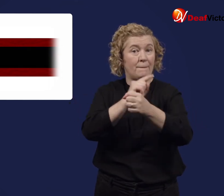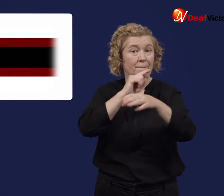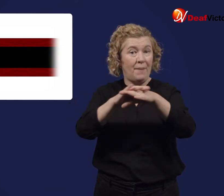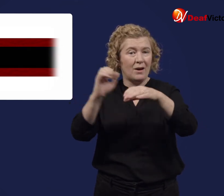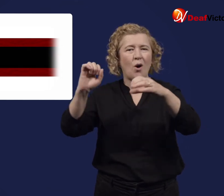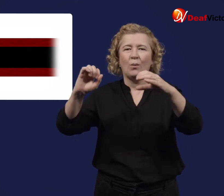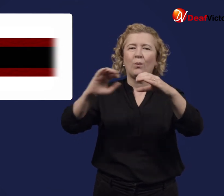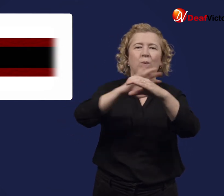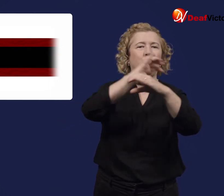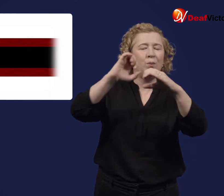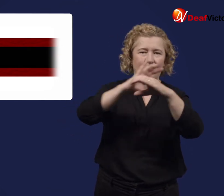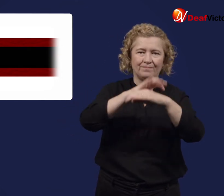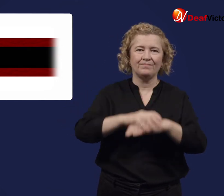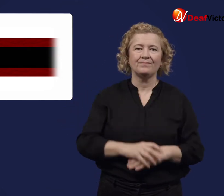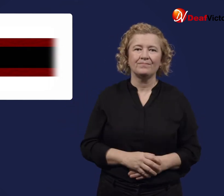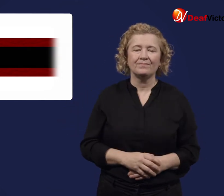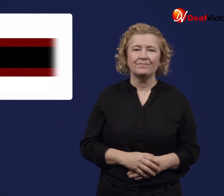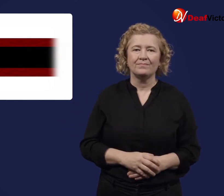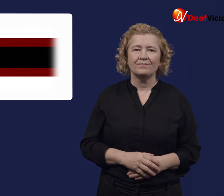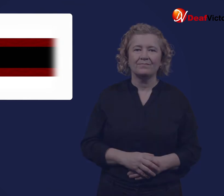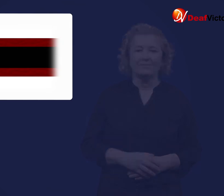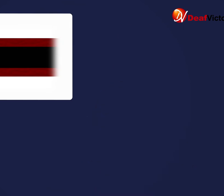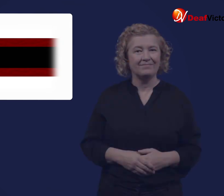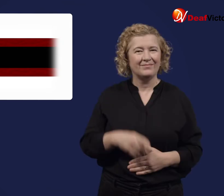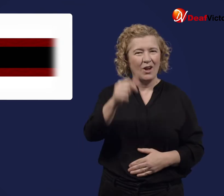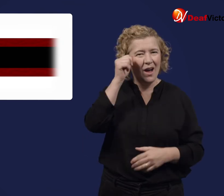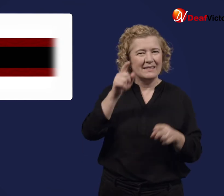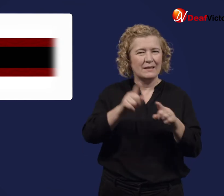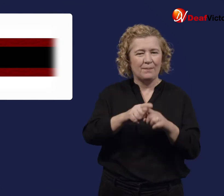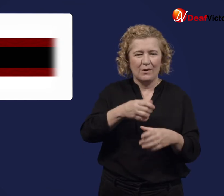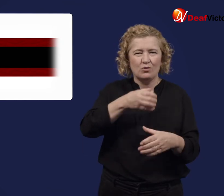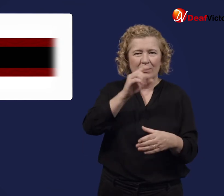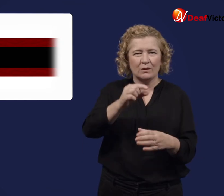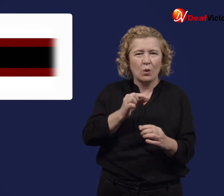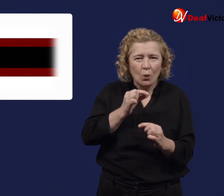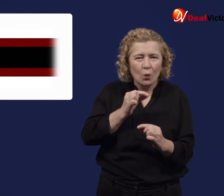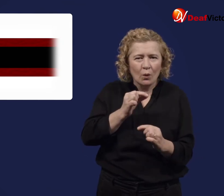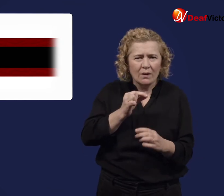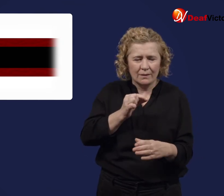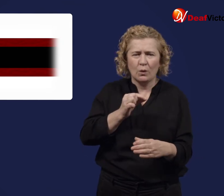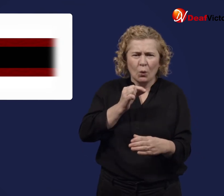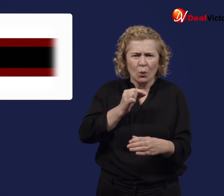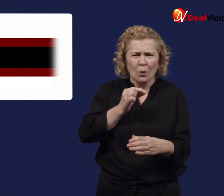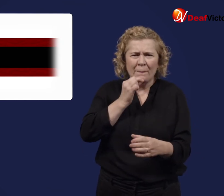This is a blood clot. It's similar to a drinking straw becoming blocked, preventing the liquid from passing through normally.